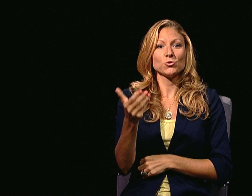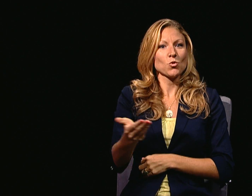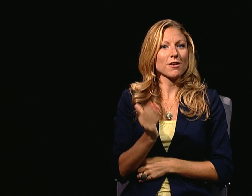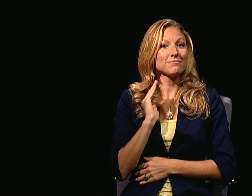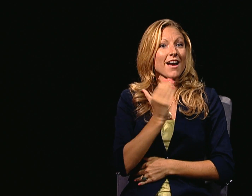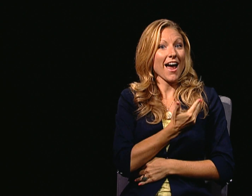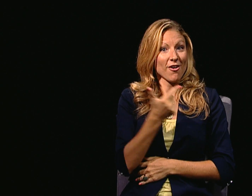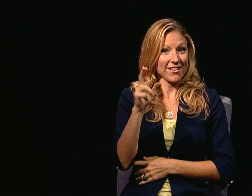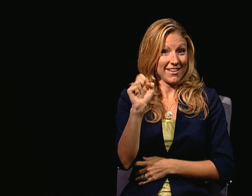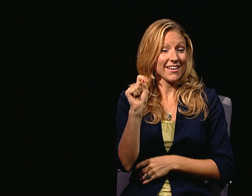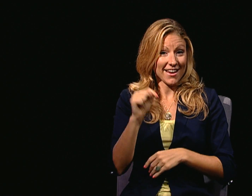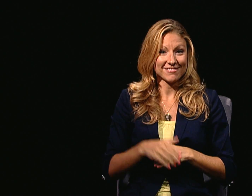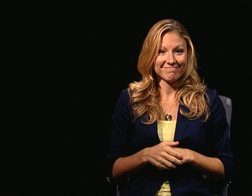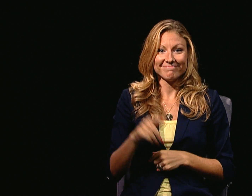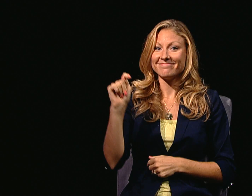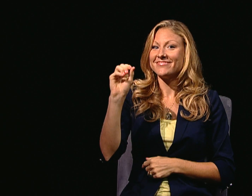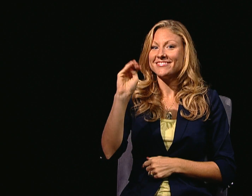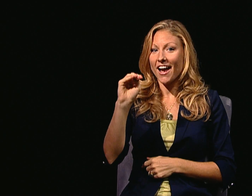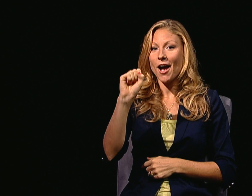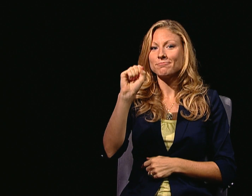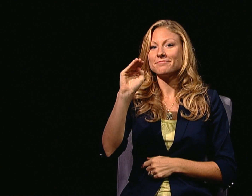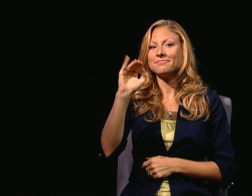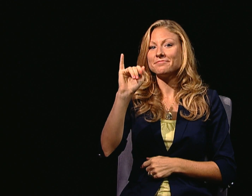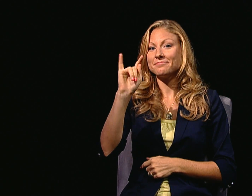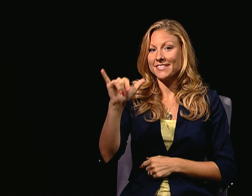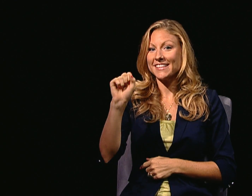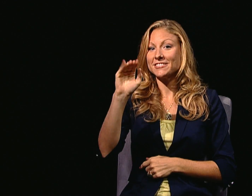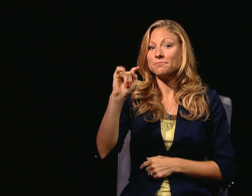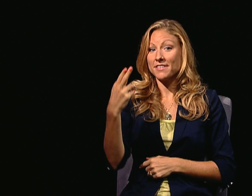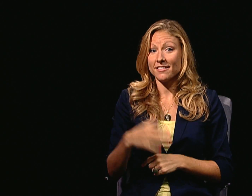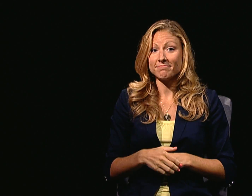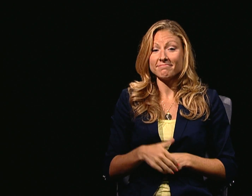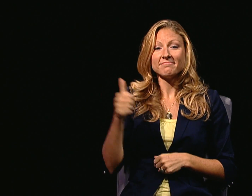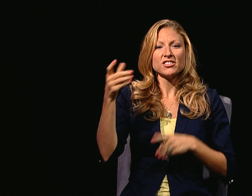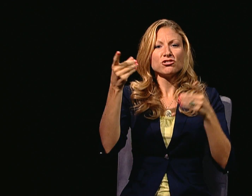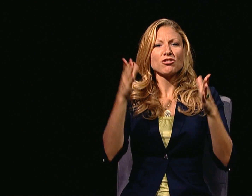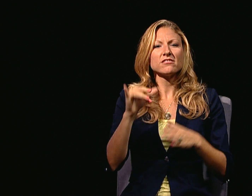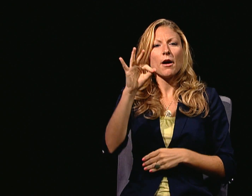TODAY, ACCESS NEWS WELCOMES OUR GUEST, TOM SMITTY SMITH,